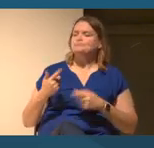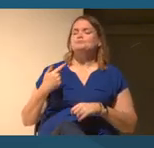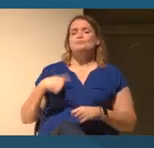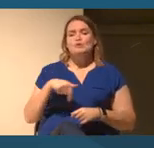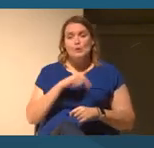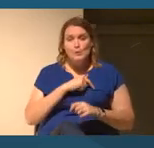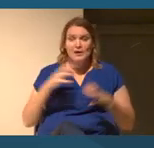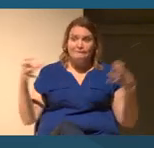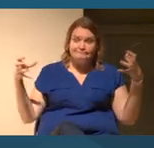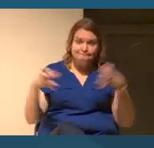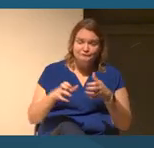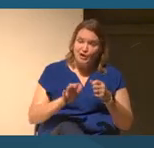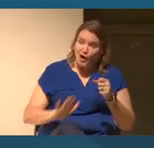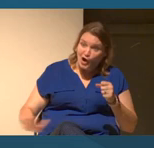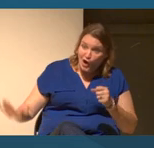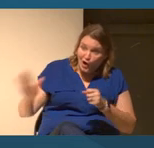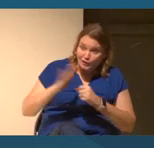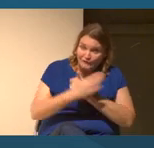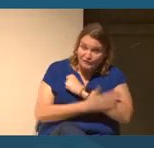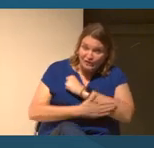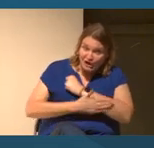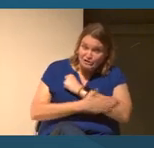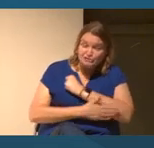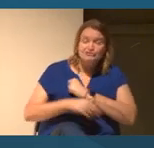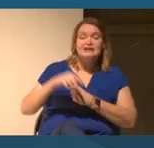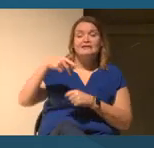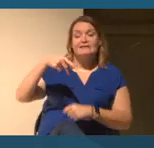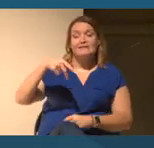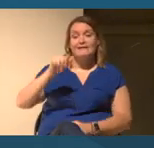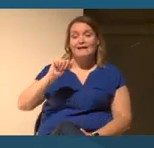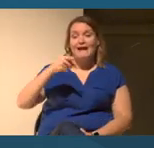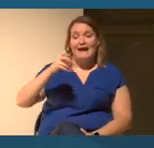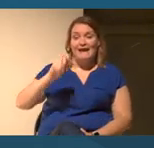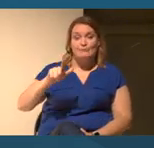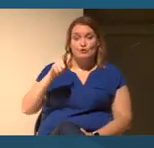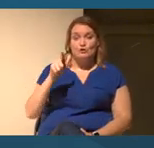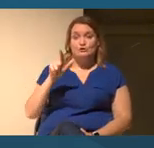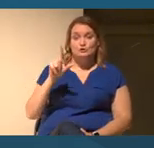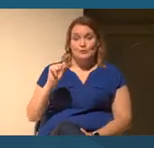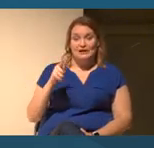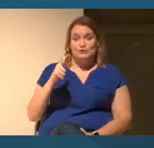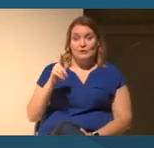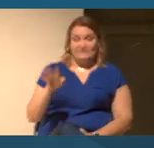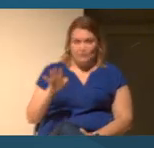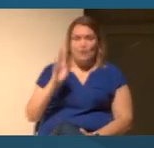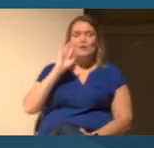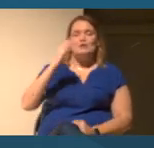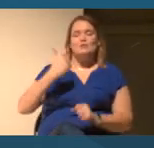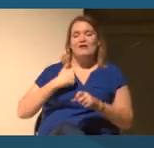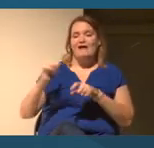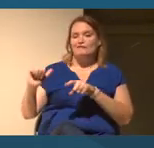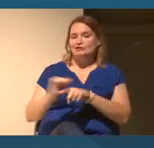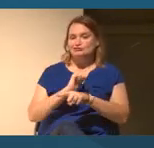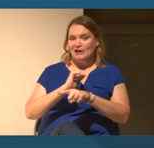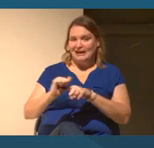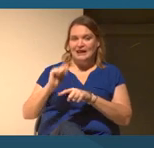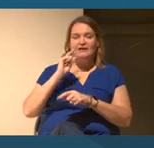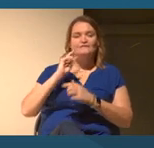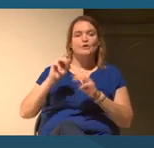We will also be in April of 2024 doing a national, well, a training for museums, museum educators,